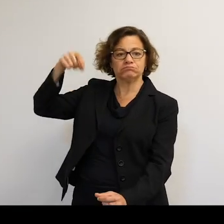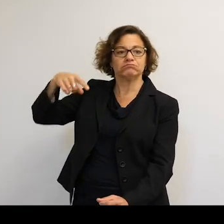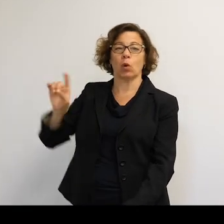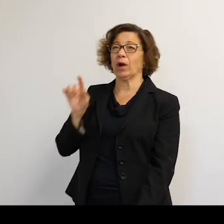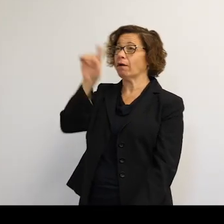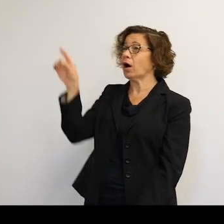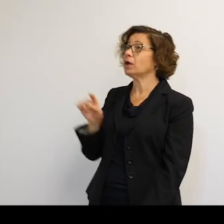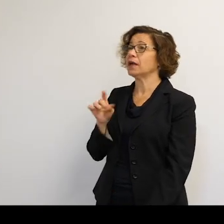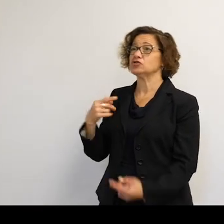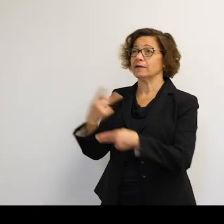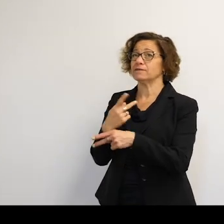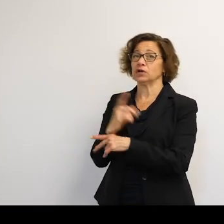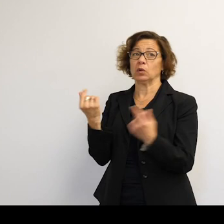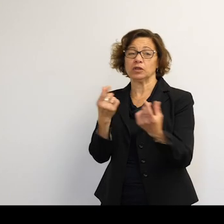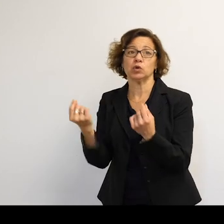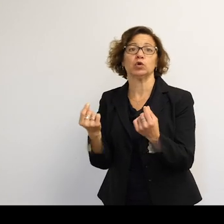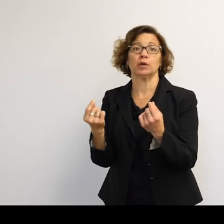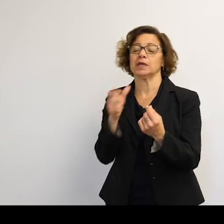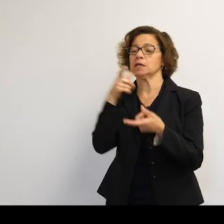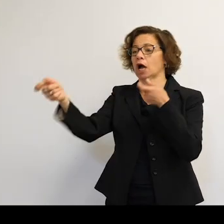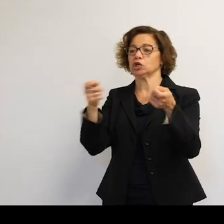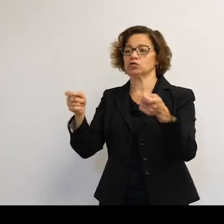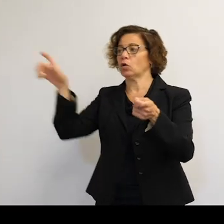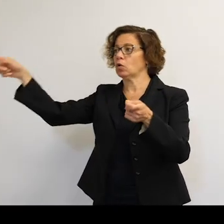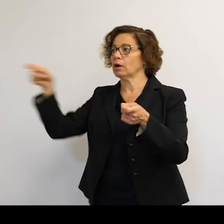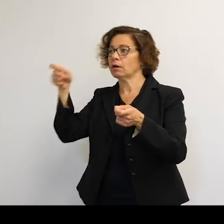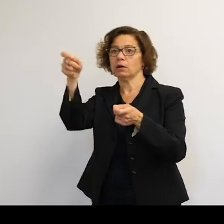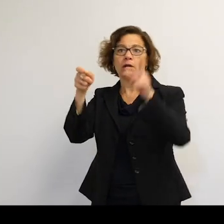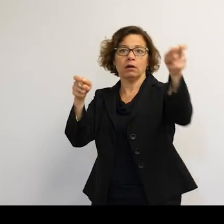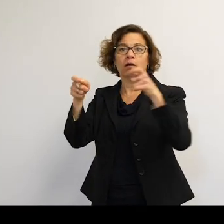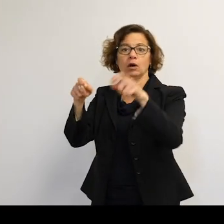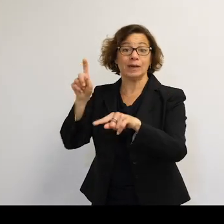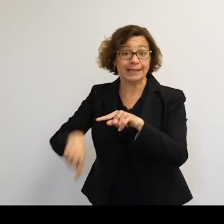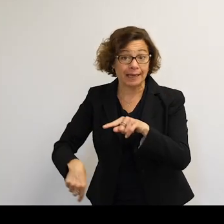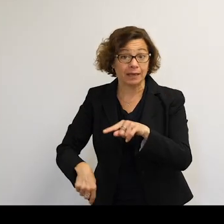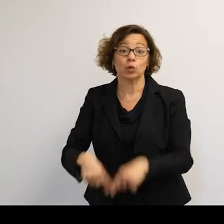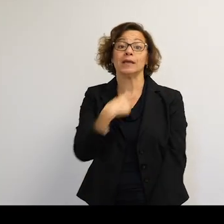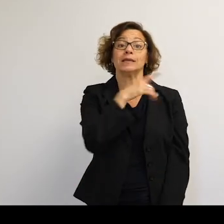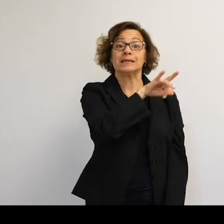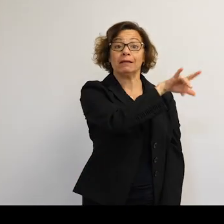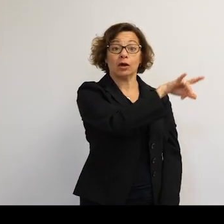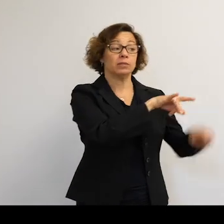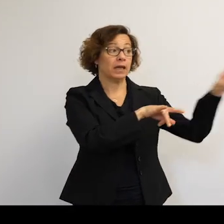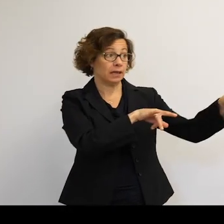We've got to try and work out what they're doing, and they're not controllable. We can say to an aircraft on approach to the airport,